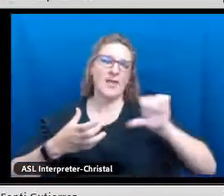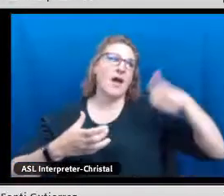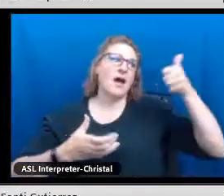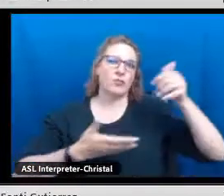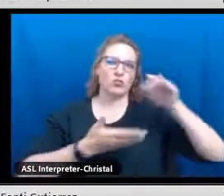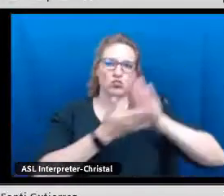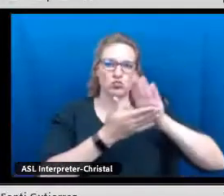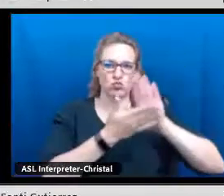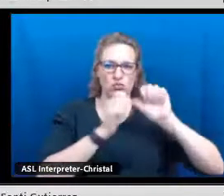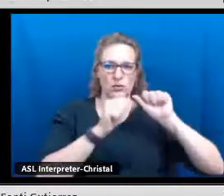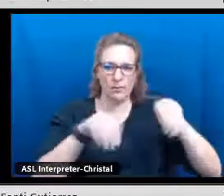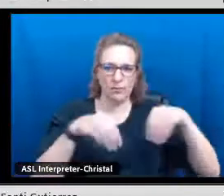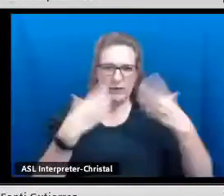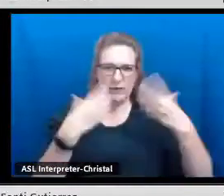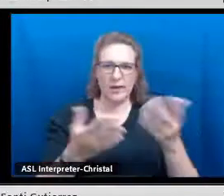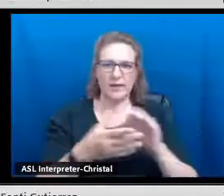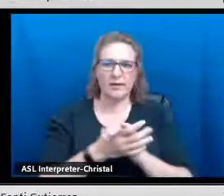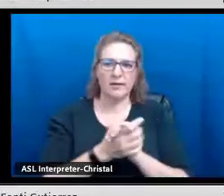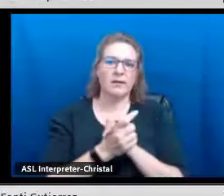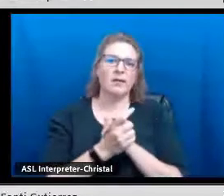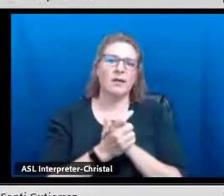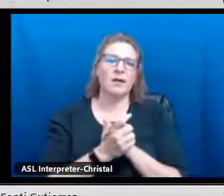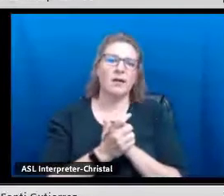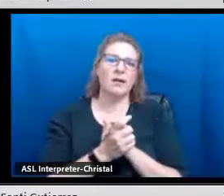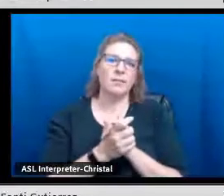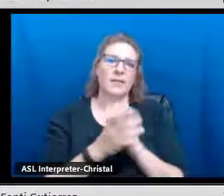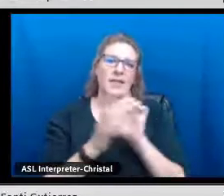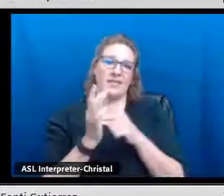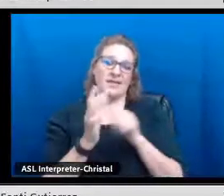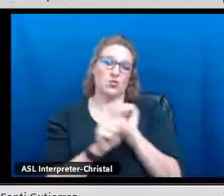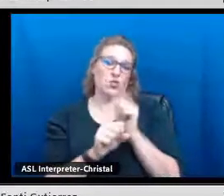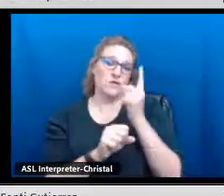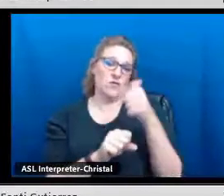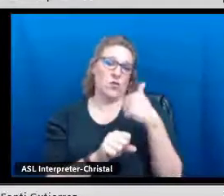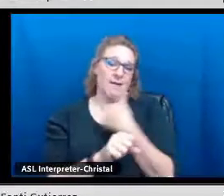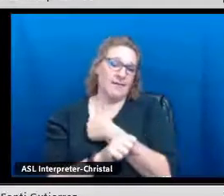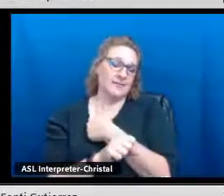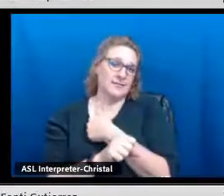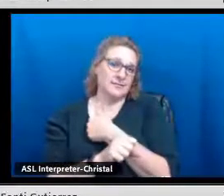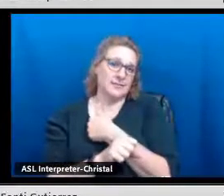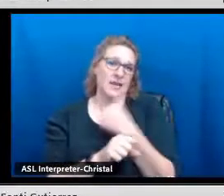we're not able to offer those additional classes that some of our other schools are able to